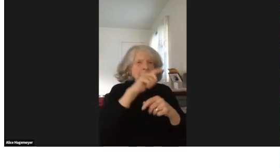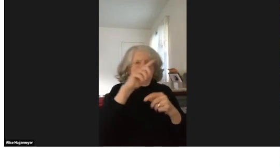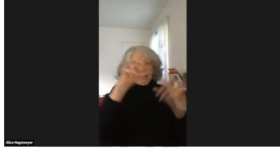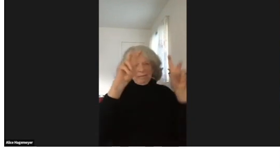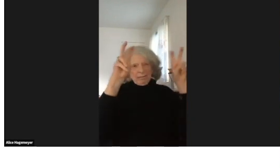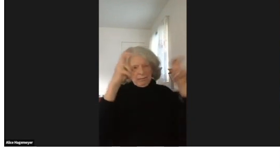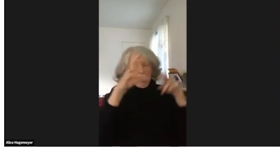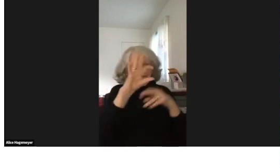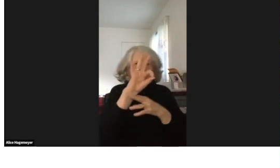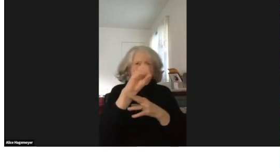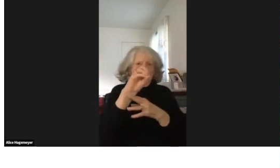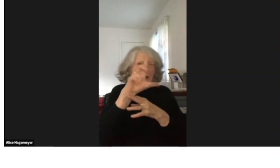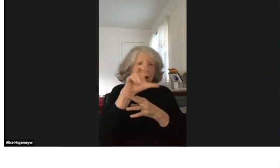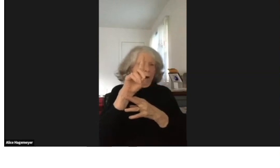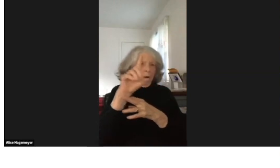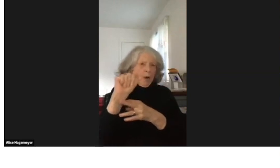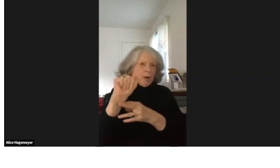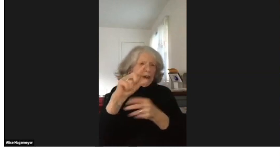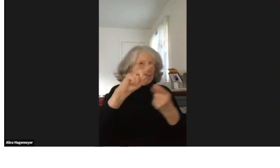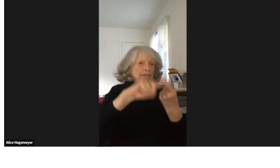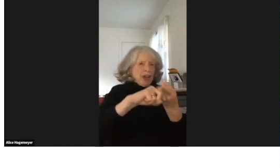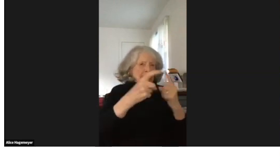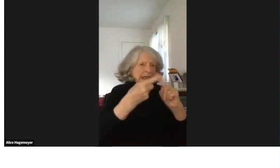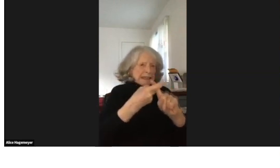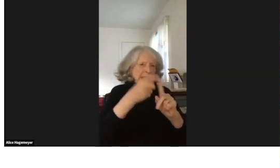And I've had a tremendous amount of experiences.